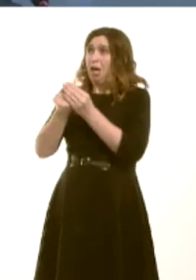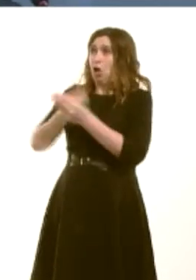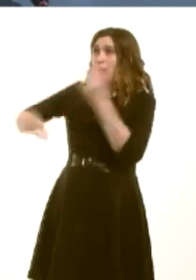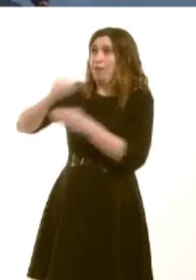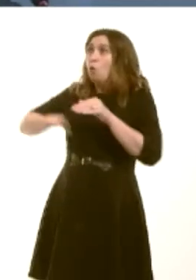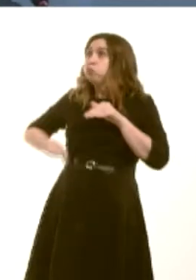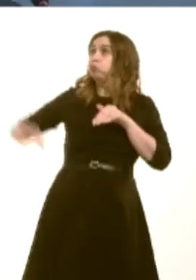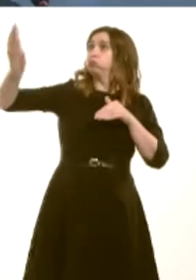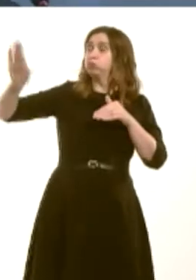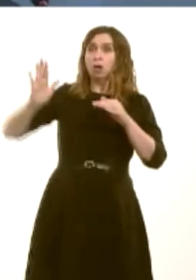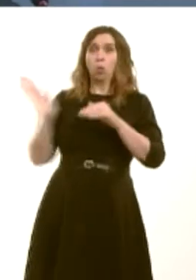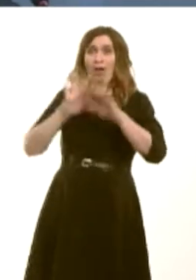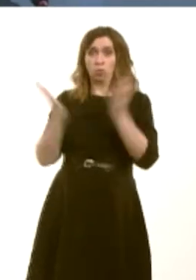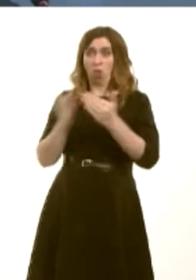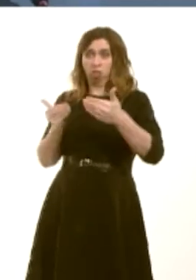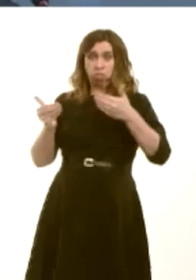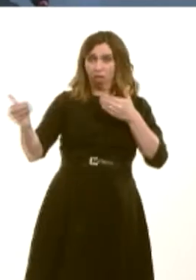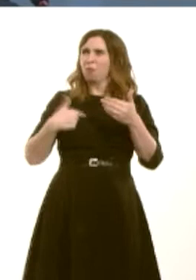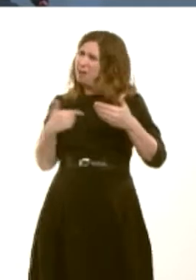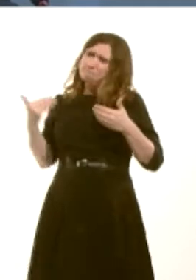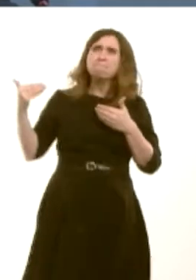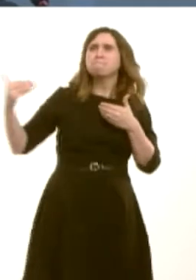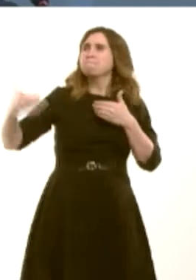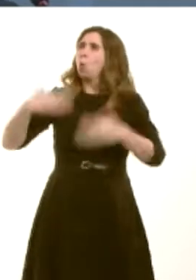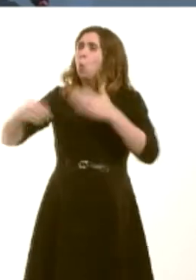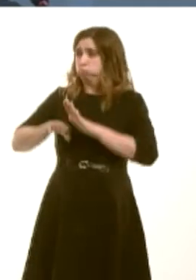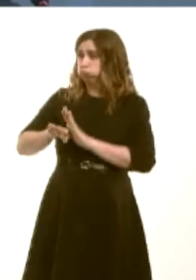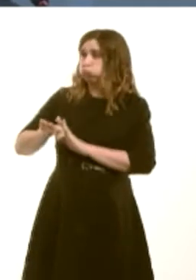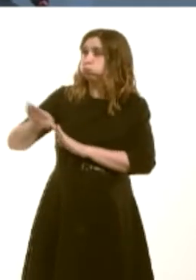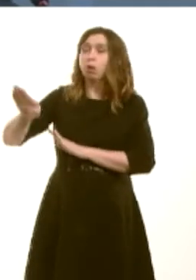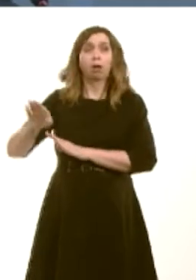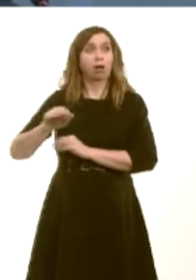now than weíve ever had in our history, yet when it actually falls into your lap, you